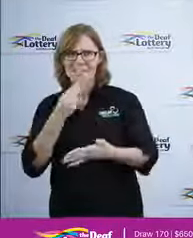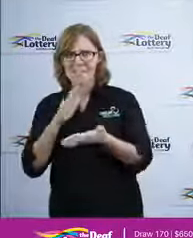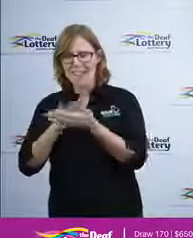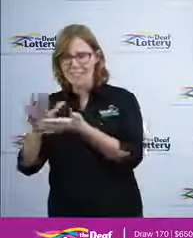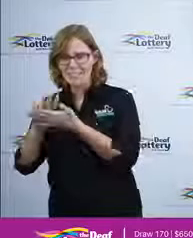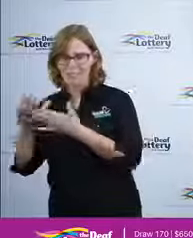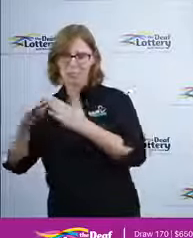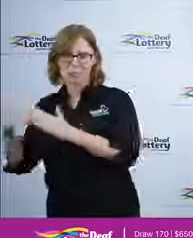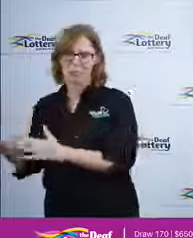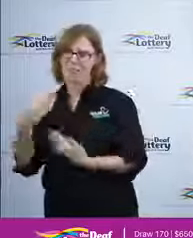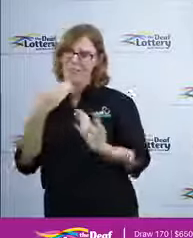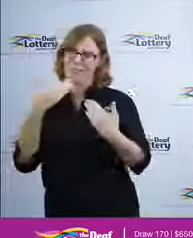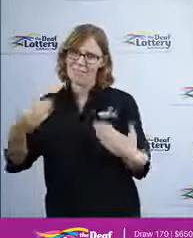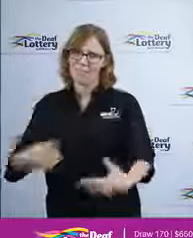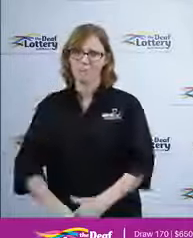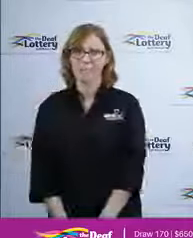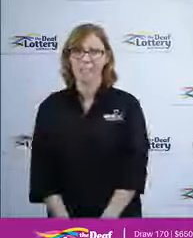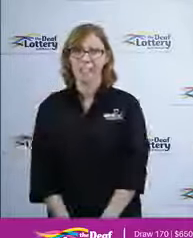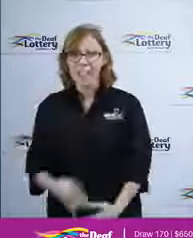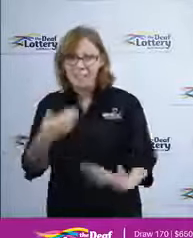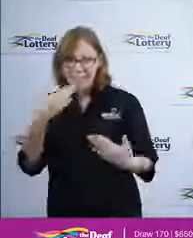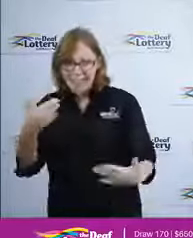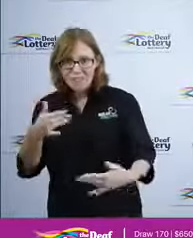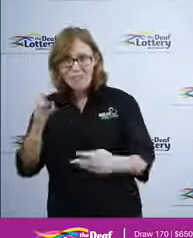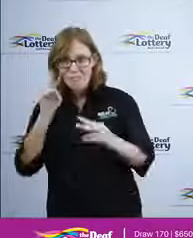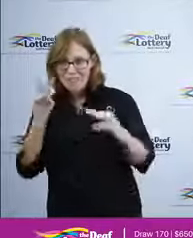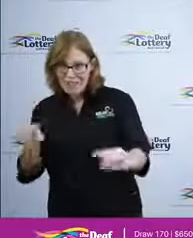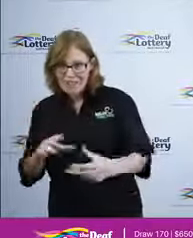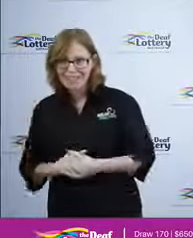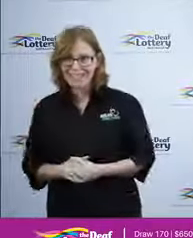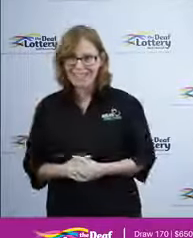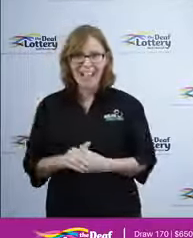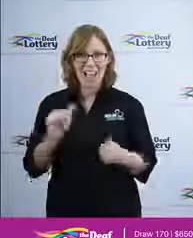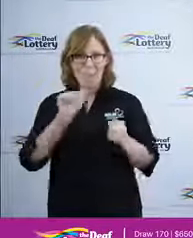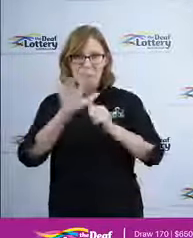And thank you so much for tuning in. Have a wonderful Easter break and please